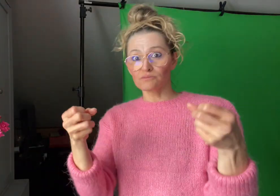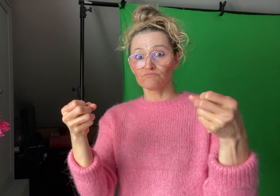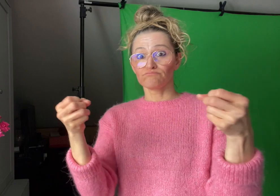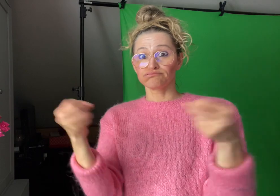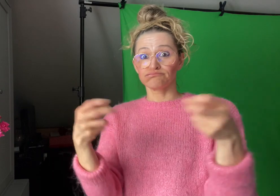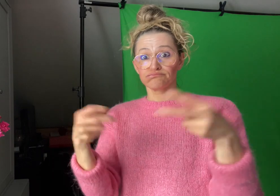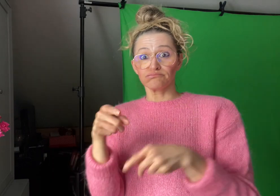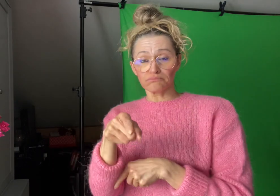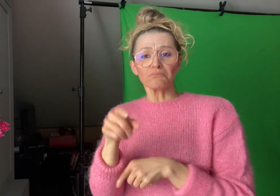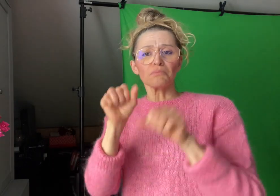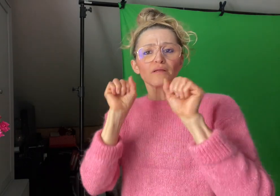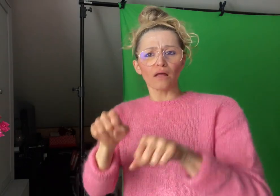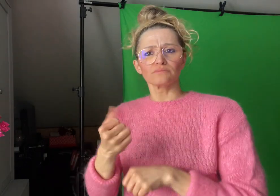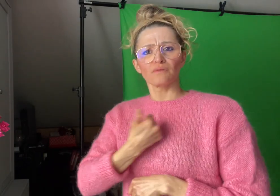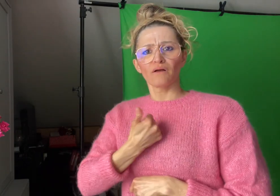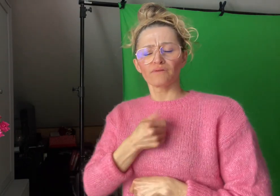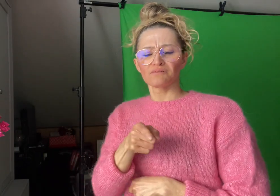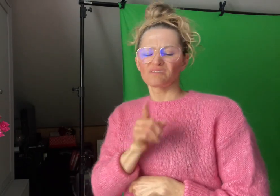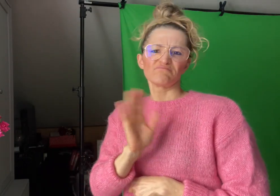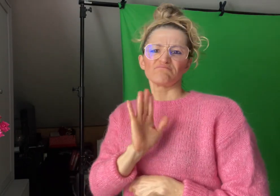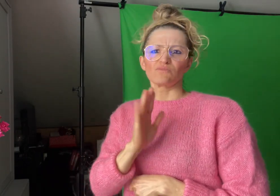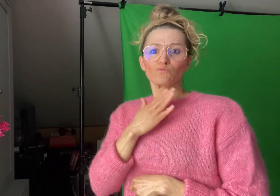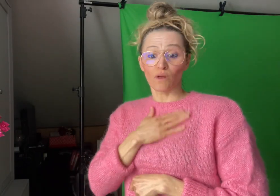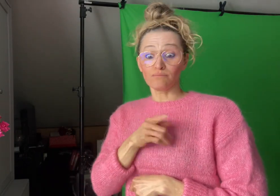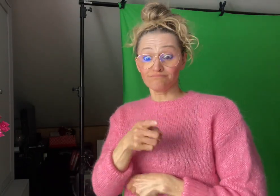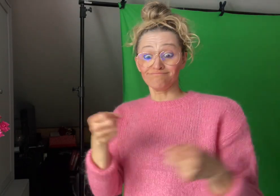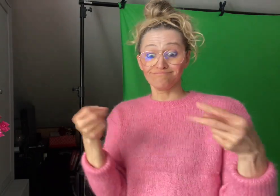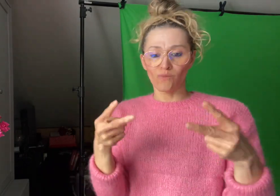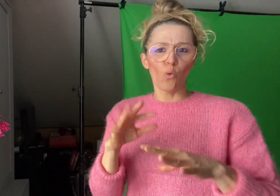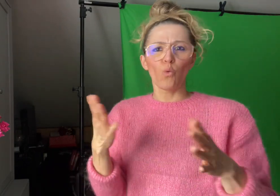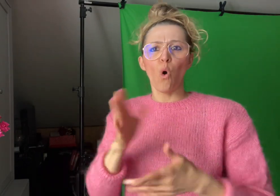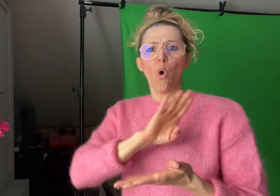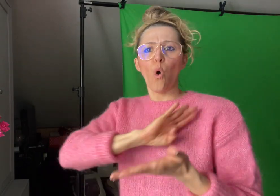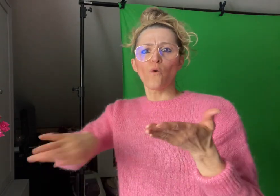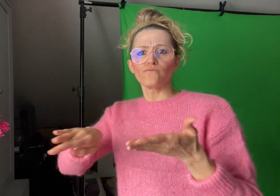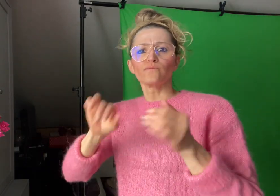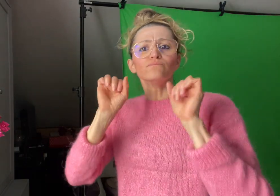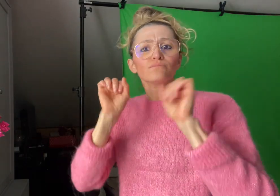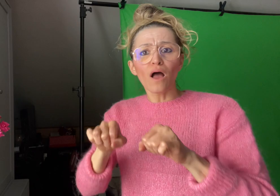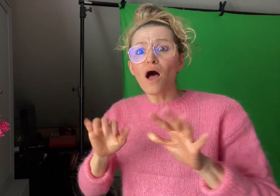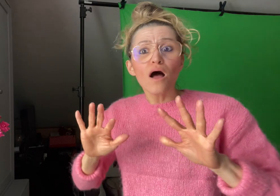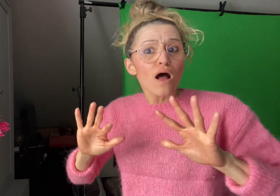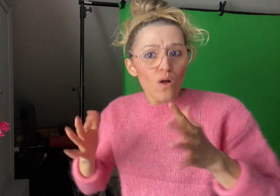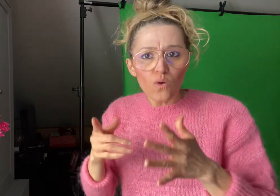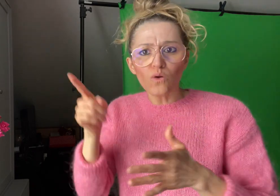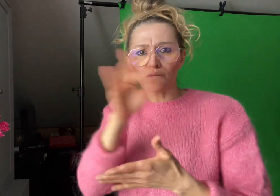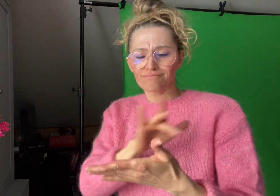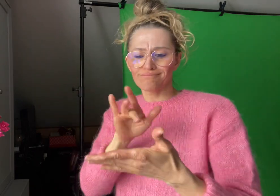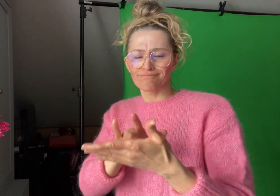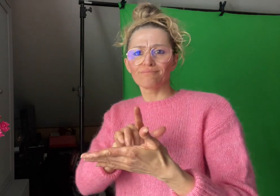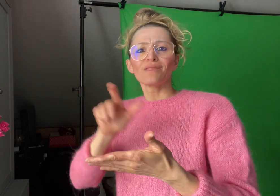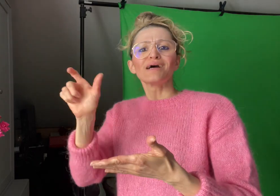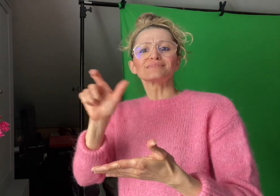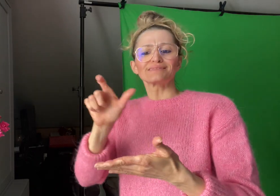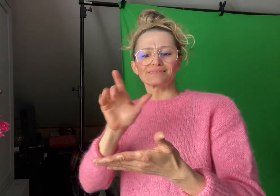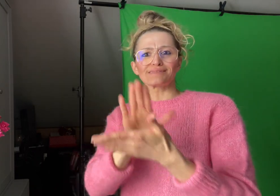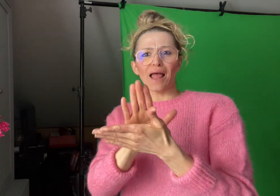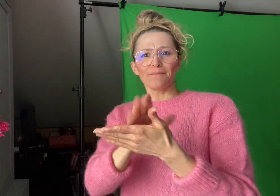into the settings of the Instagram app and